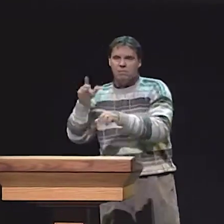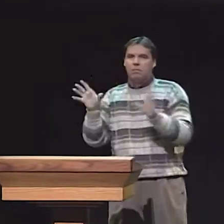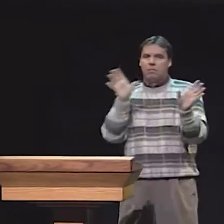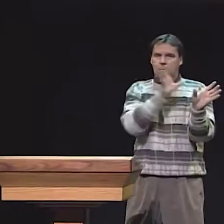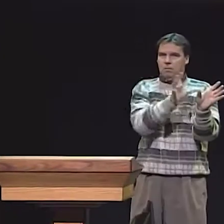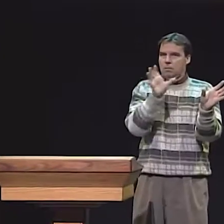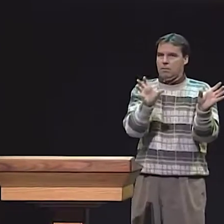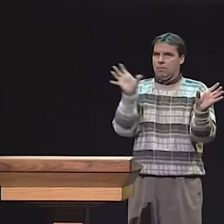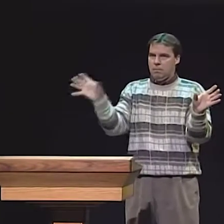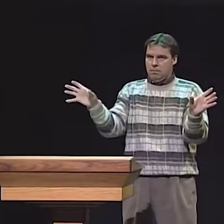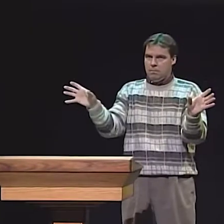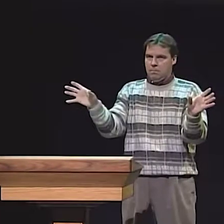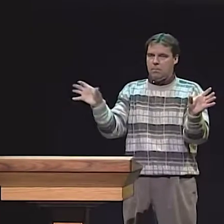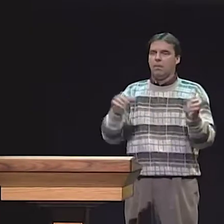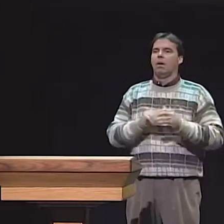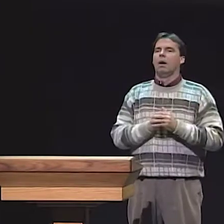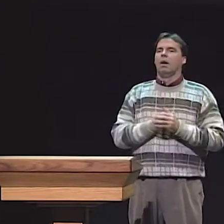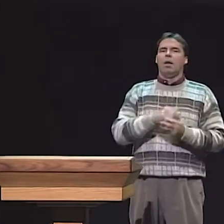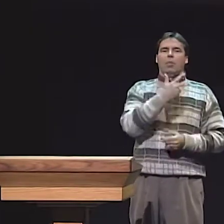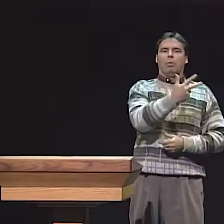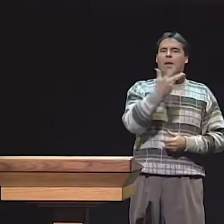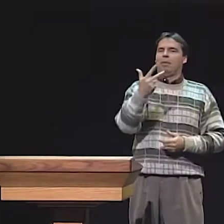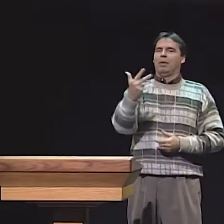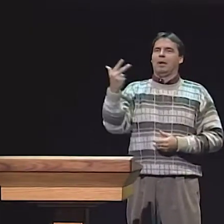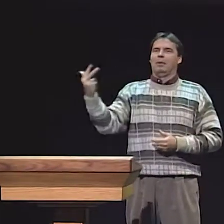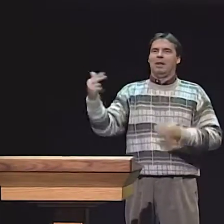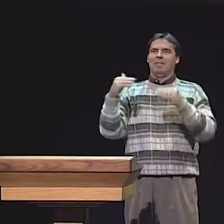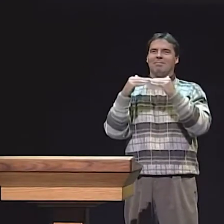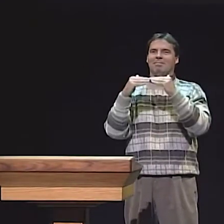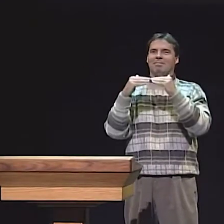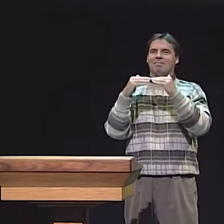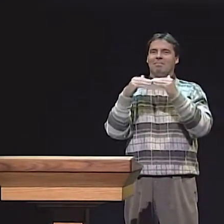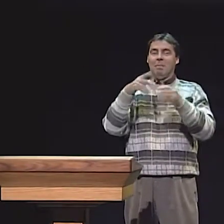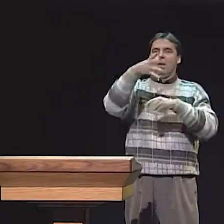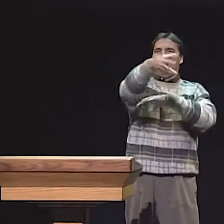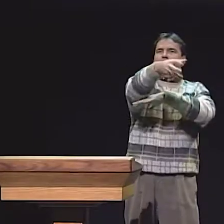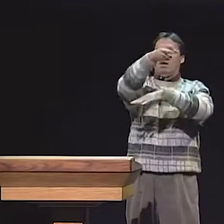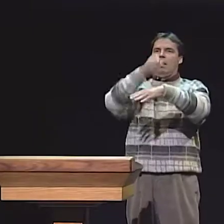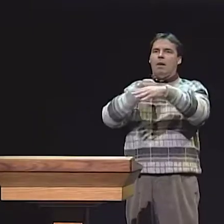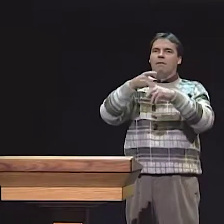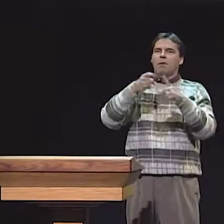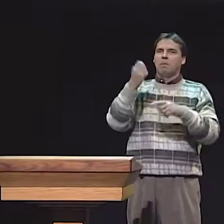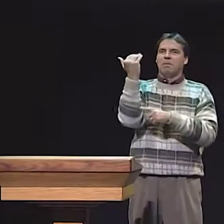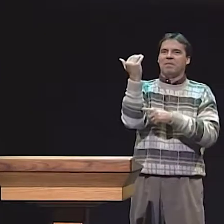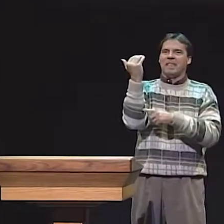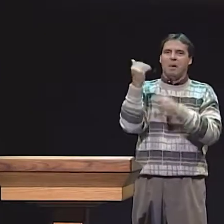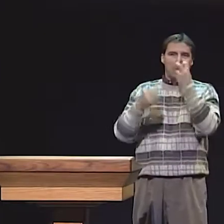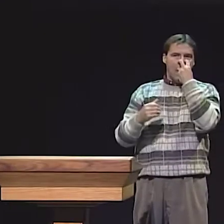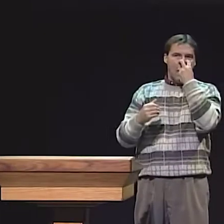TODAY, I'M ONLY GONNA TALK ABOUT 9 OF THEM. AND THERE'LL BE 3 CHILDREN IN EACH OF THE 3 GROUPS.